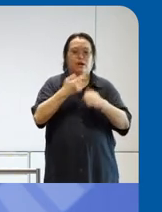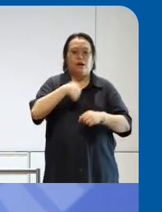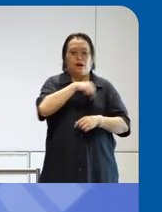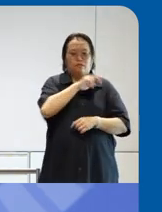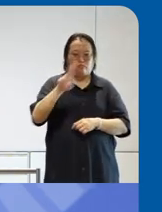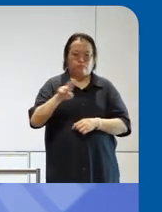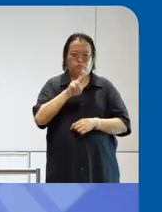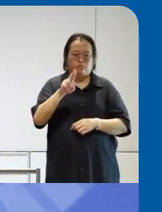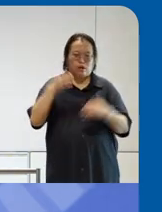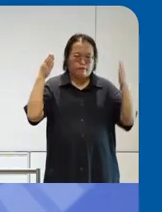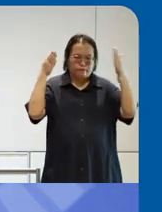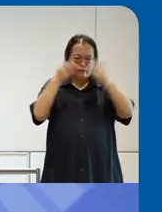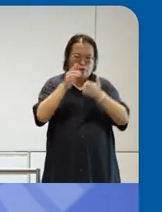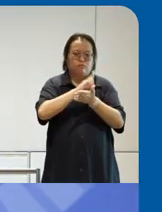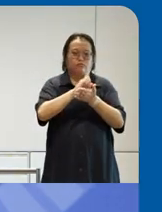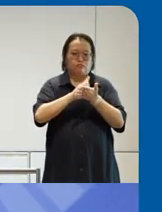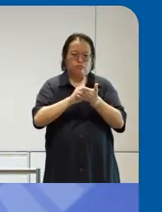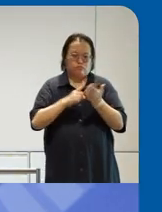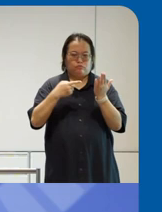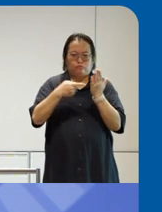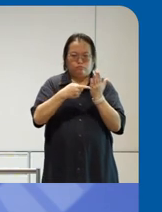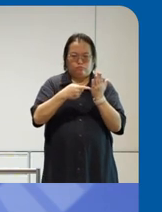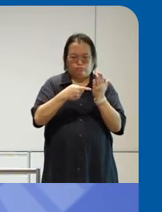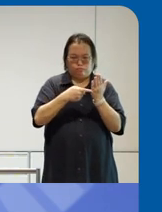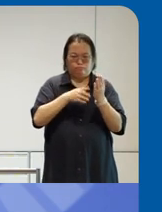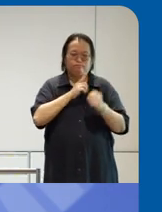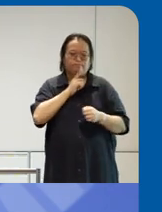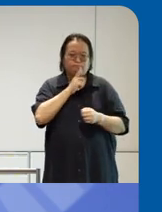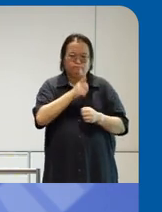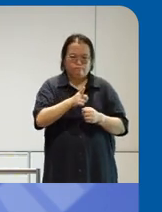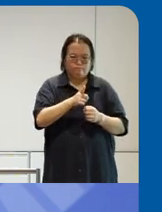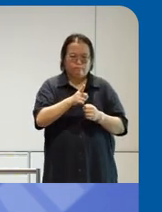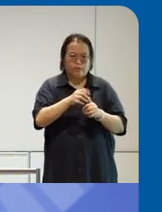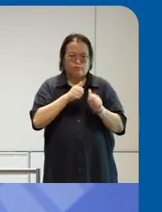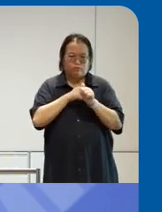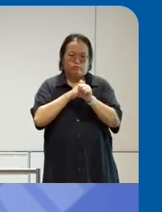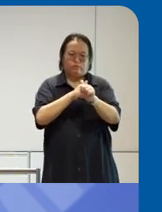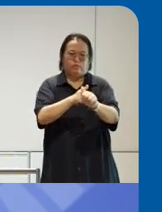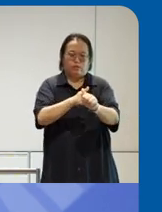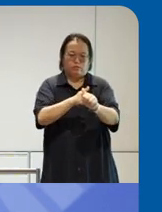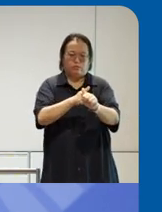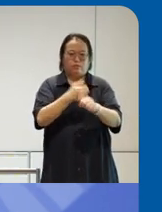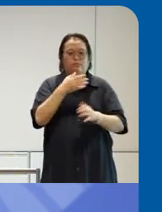focused design methodologies to to Really uh uh comply with the kind of best practices that exist